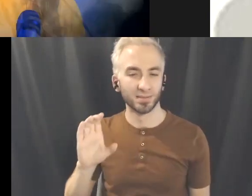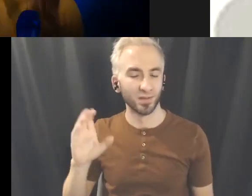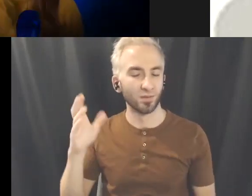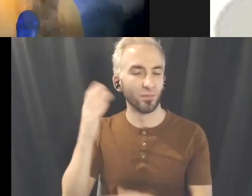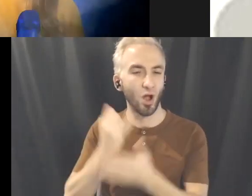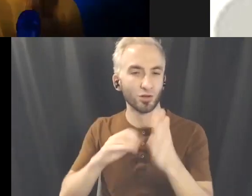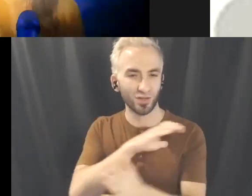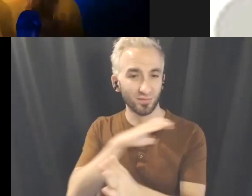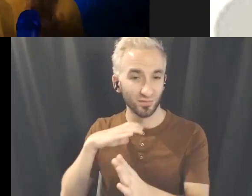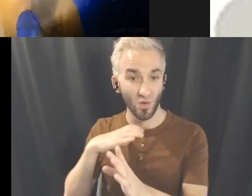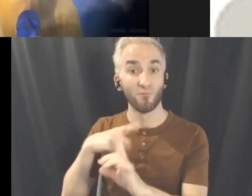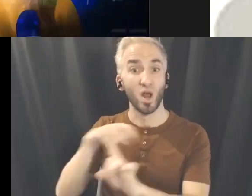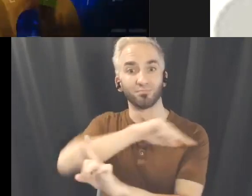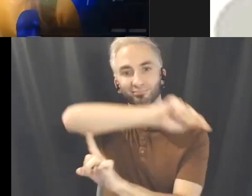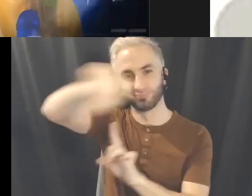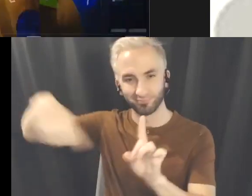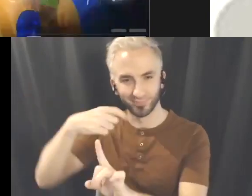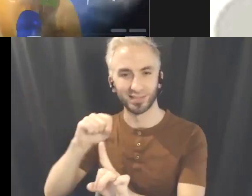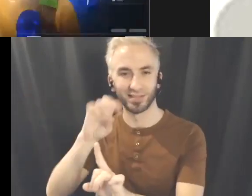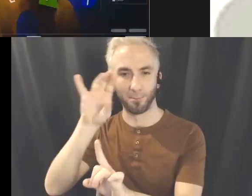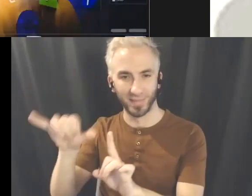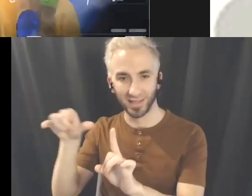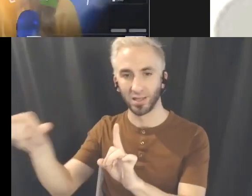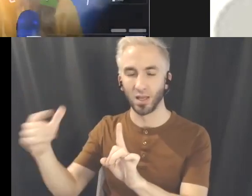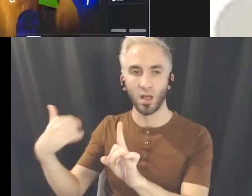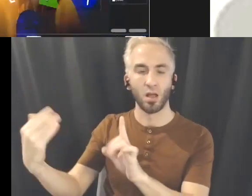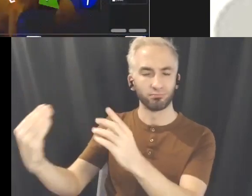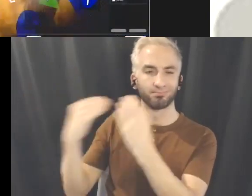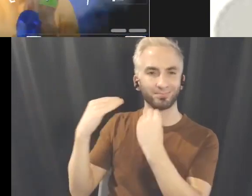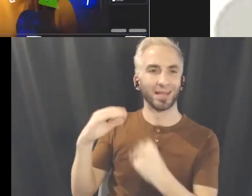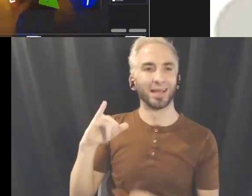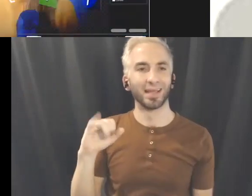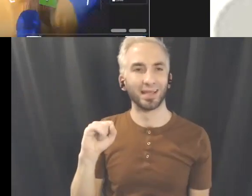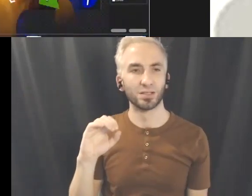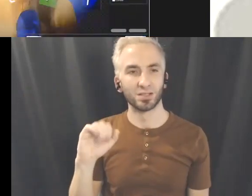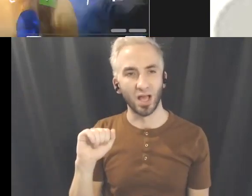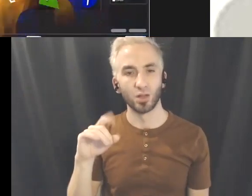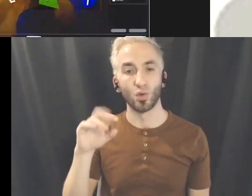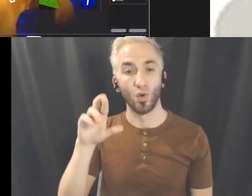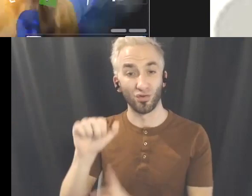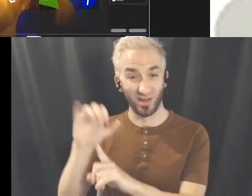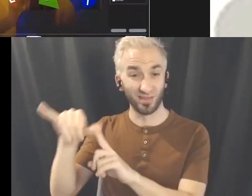He provided me with a crash course in Isadora, the software he uses to craft his exquisite